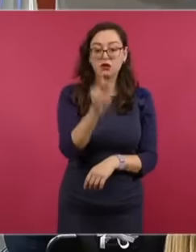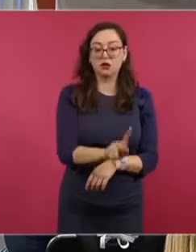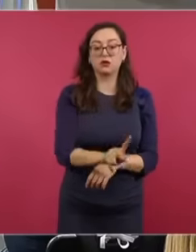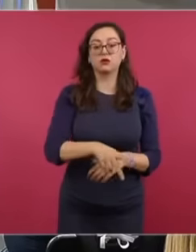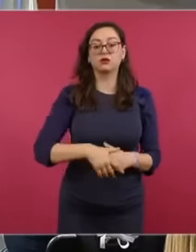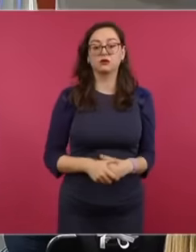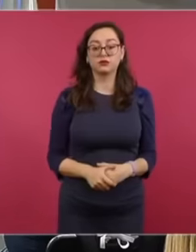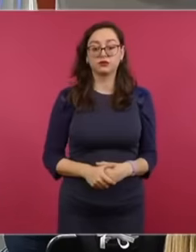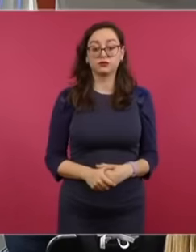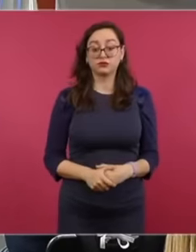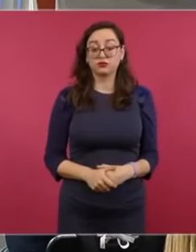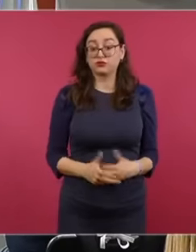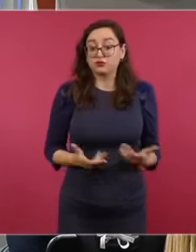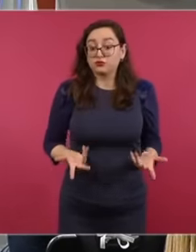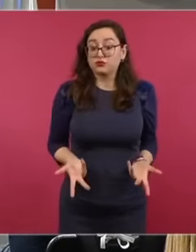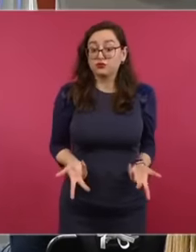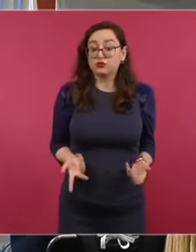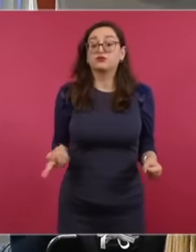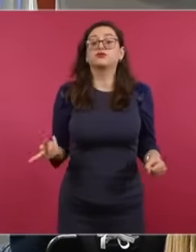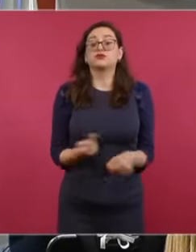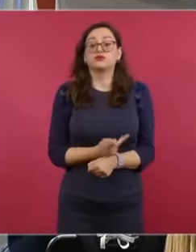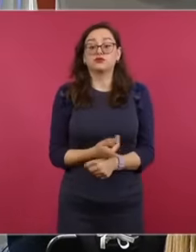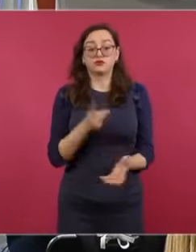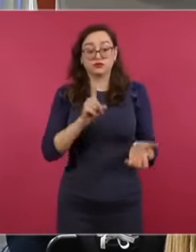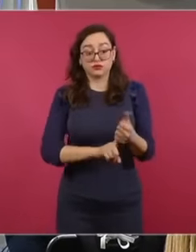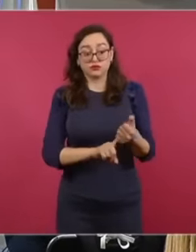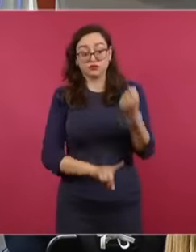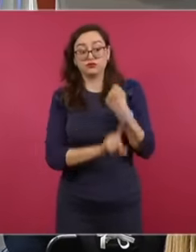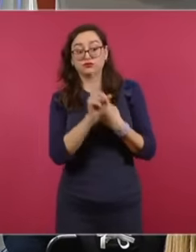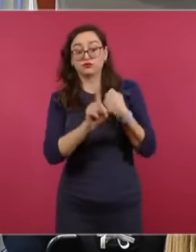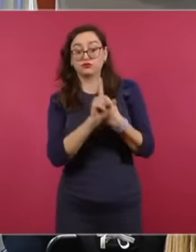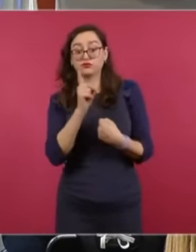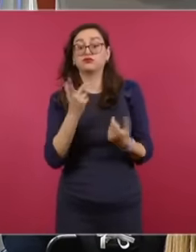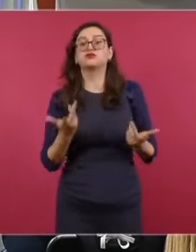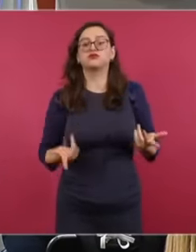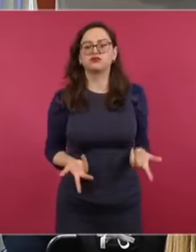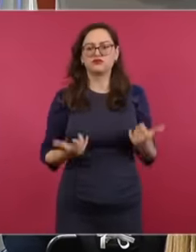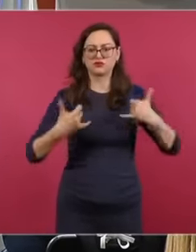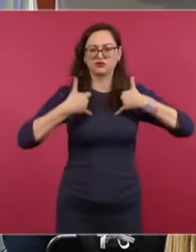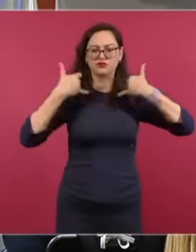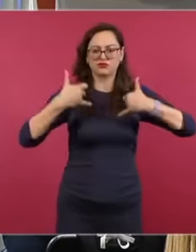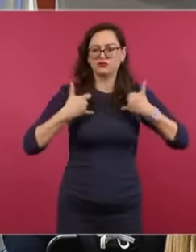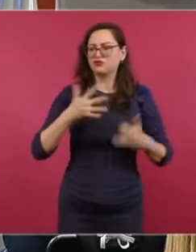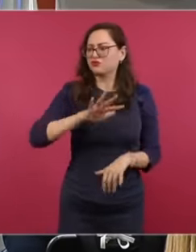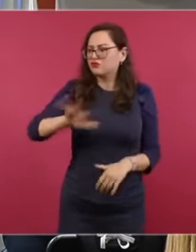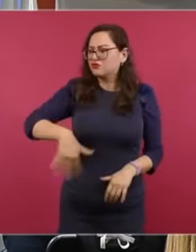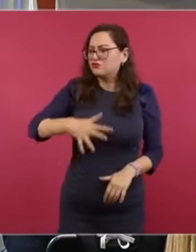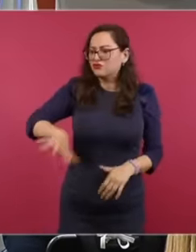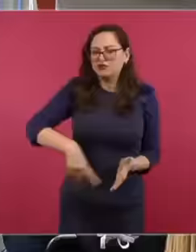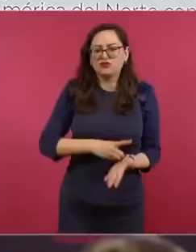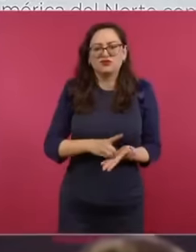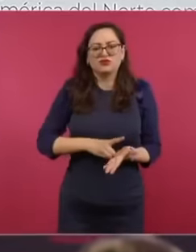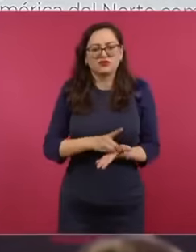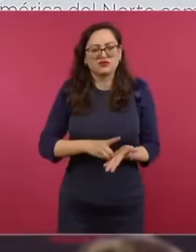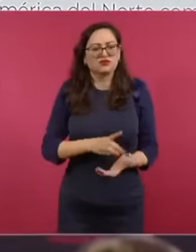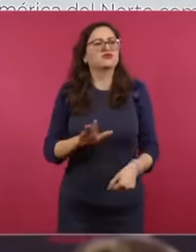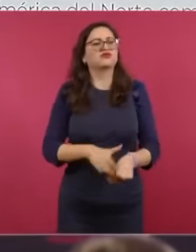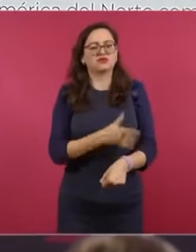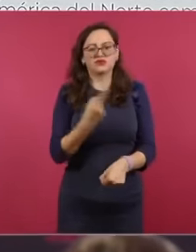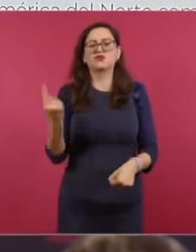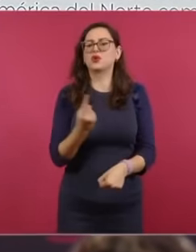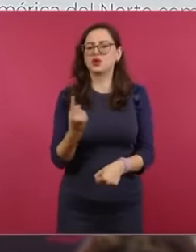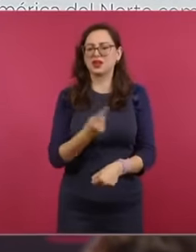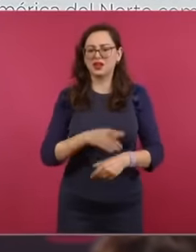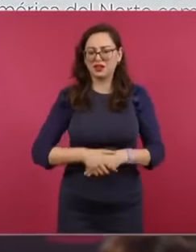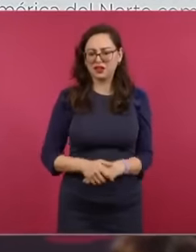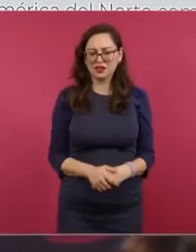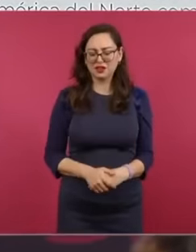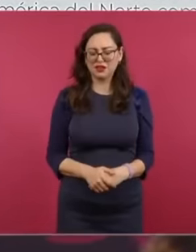is there What is the bottom line Why do young people opt for drugs What are they